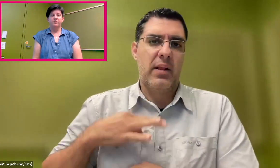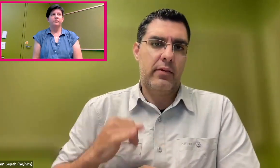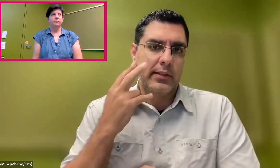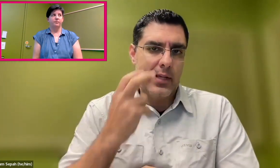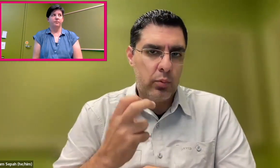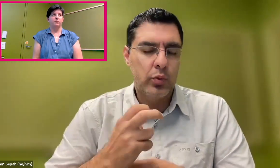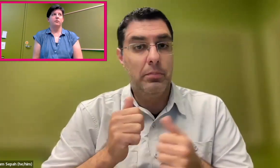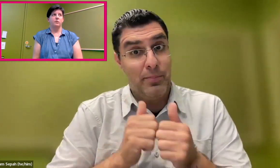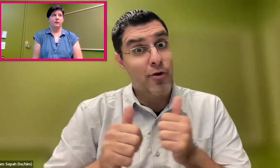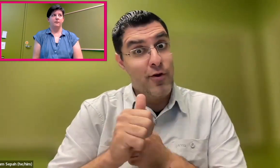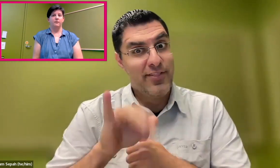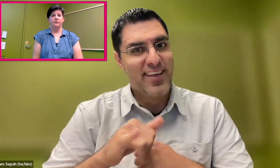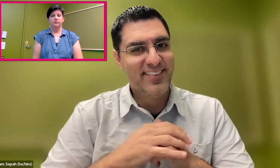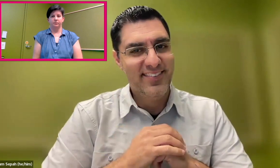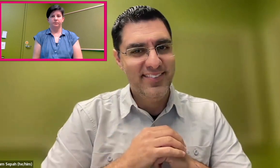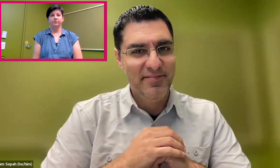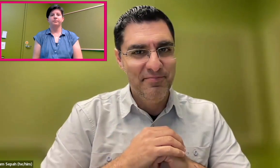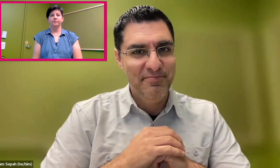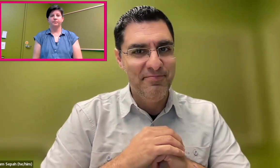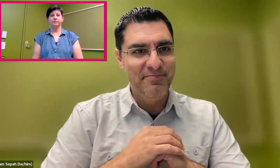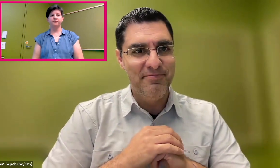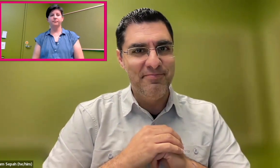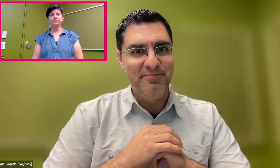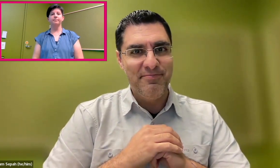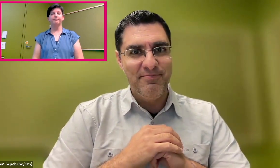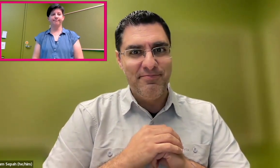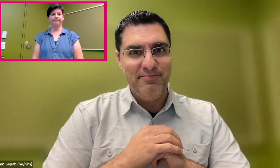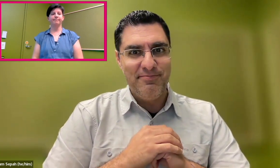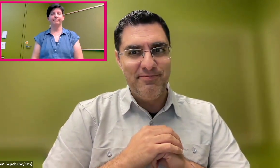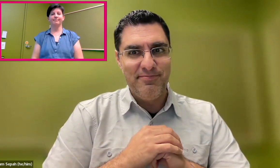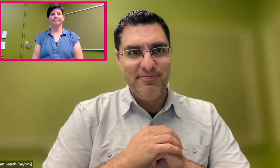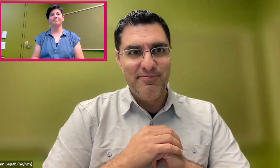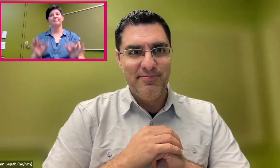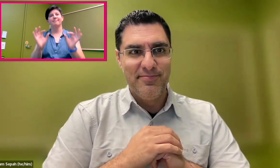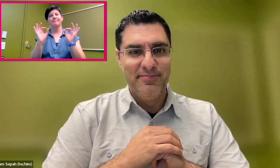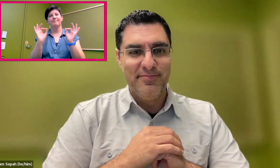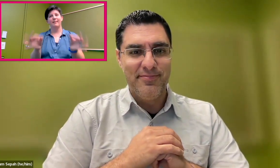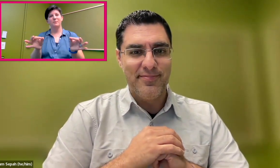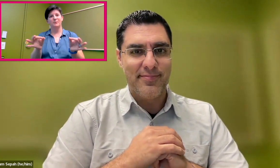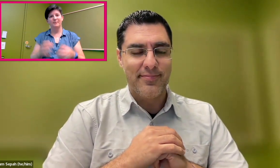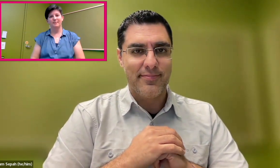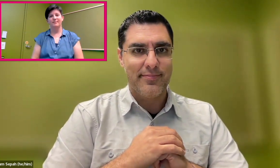So yeah, be confident and give the benefit of the doubt. I just wanted to add those comments.